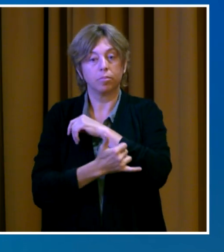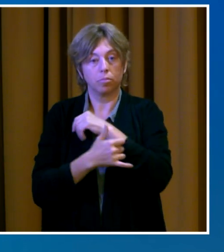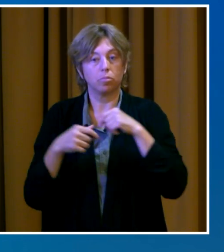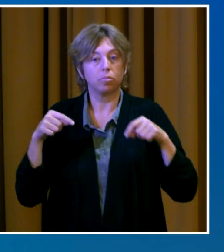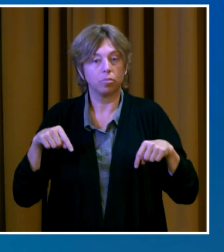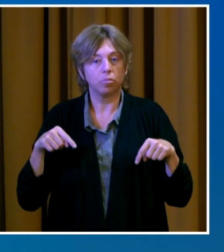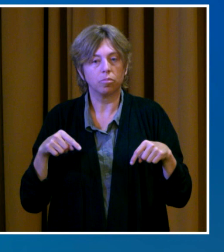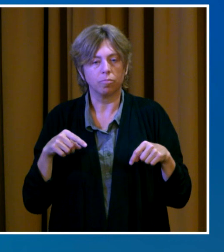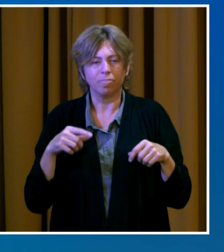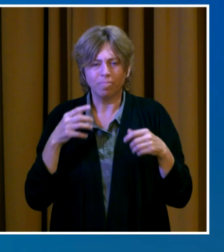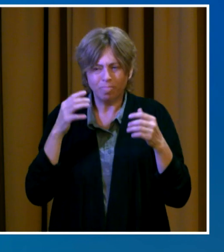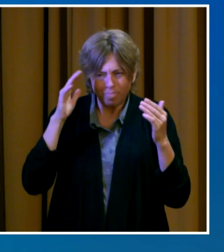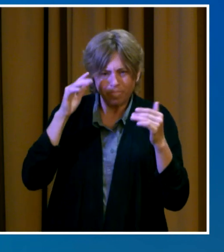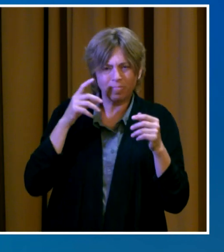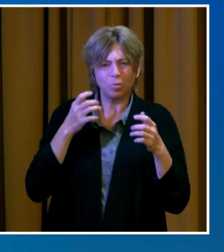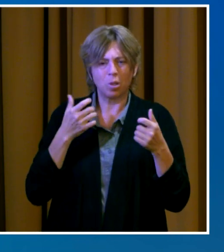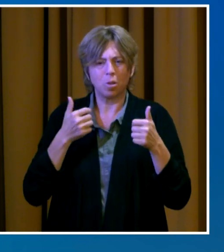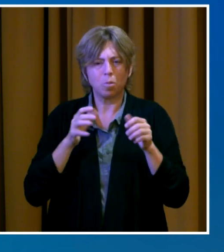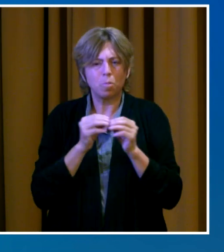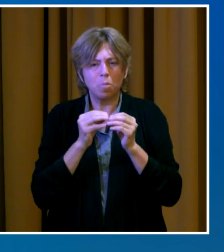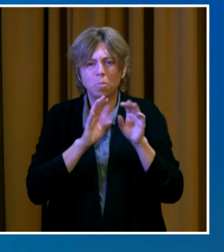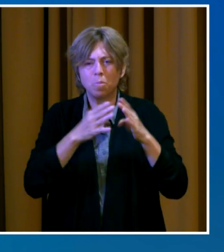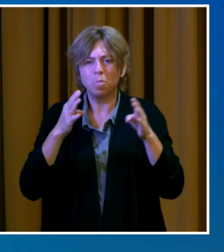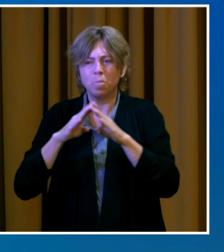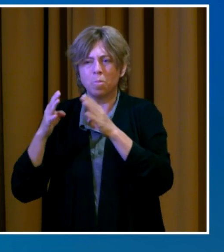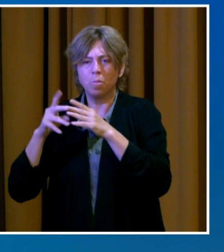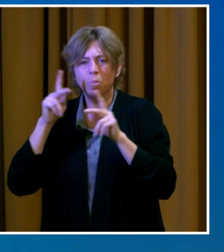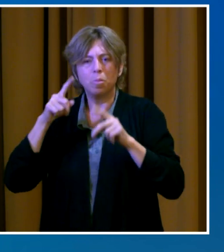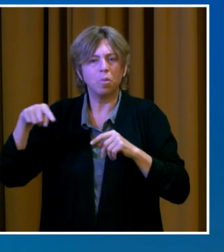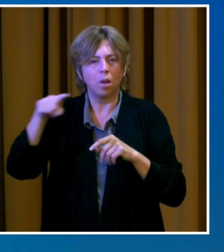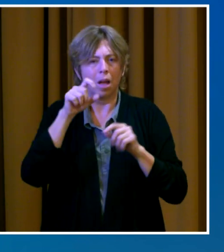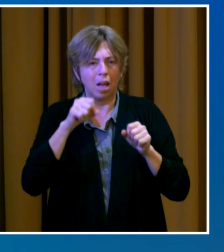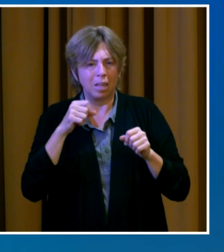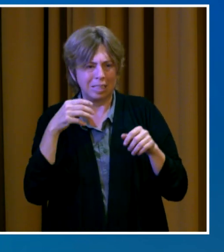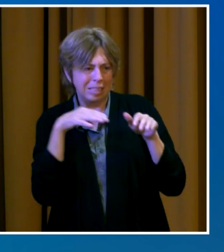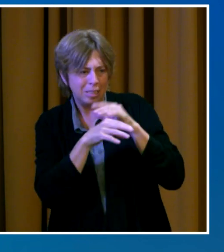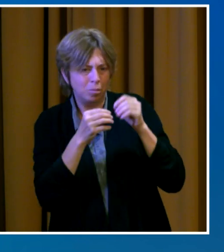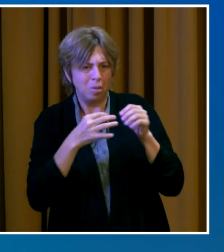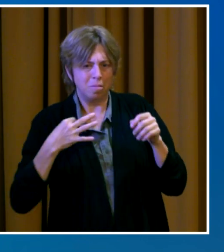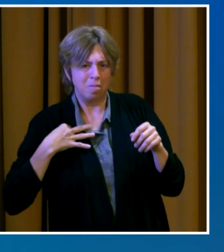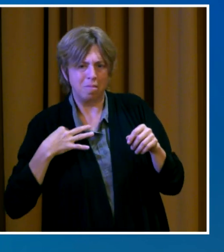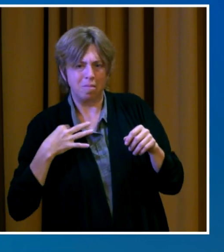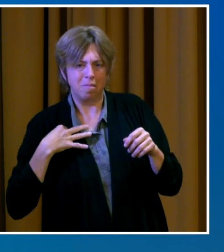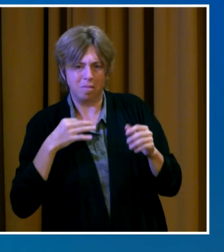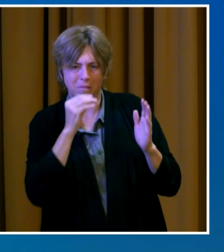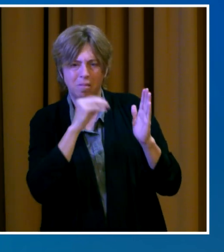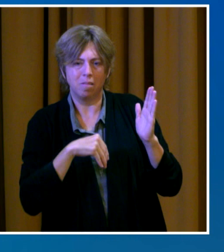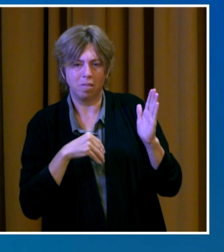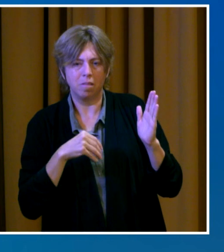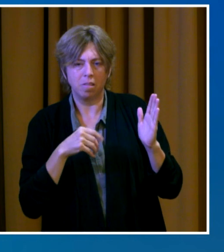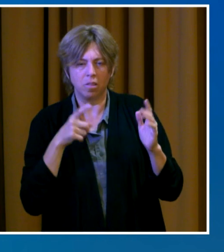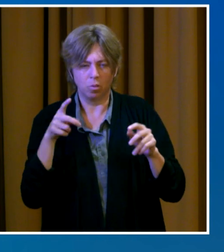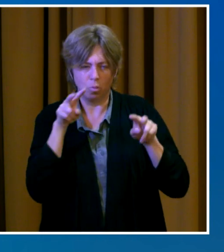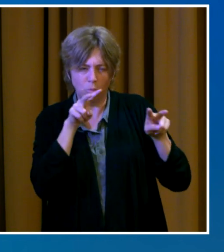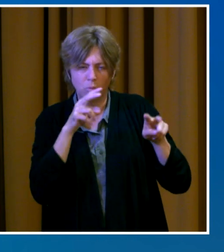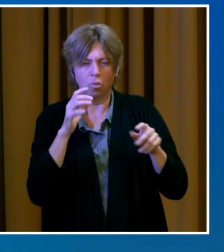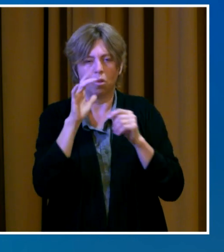apply as soon as possible. So please watch the county's website for more details to be